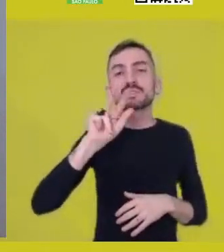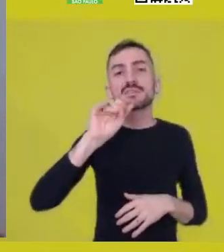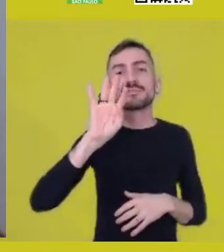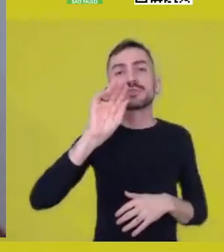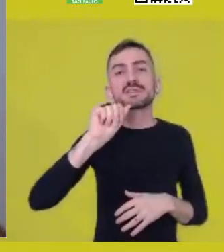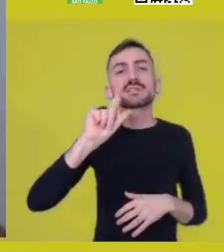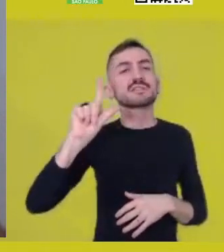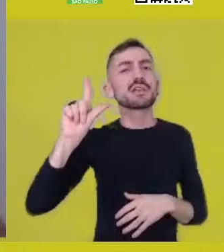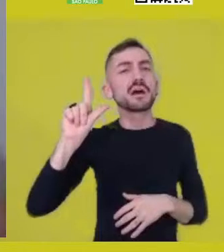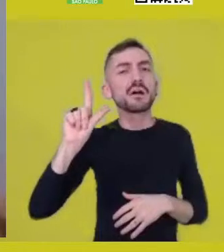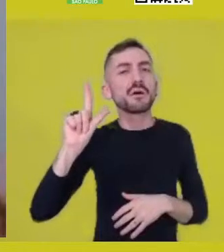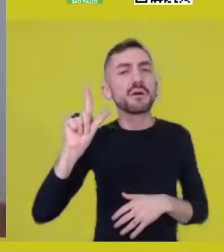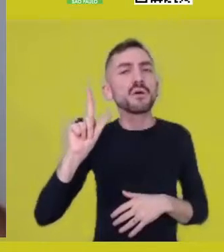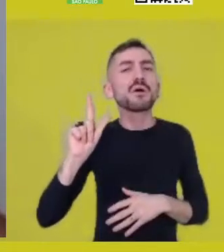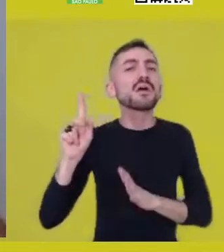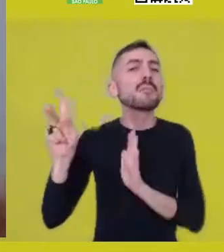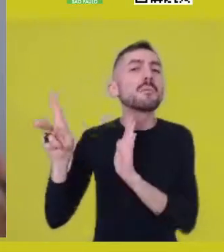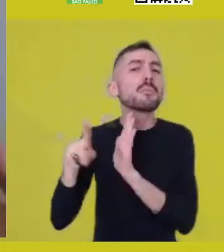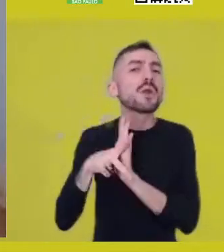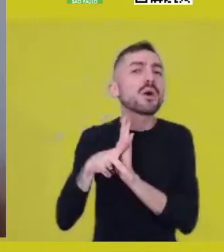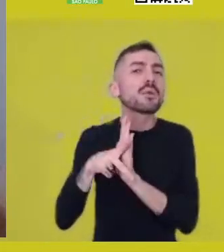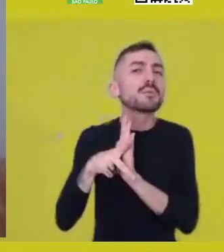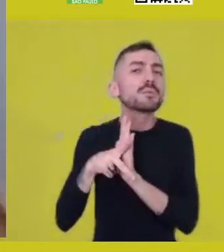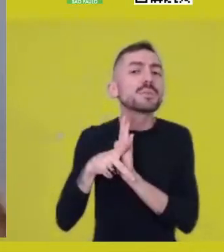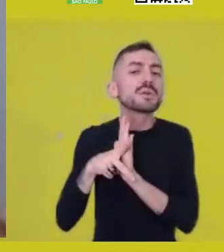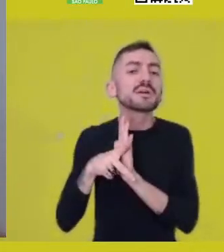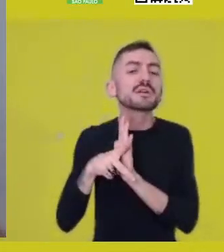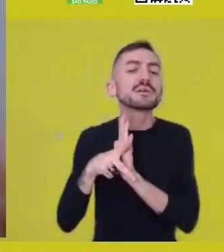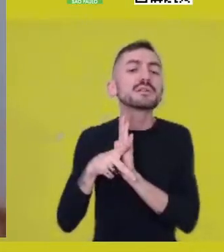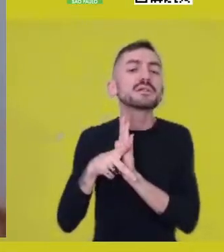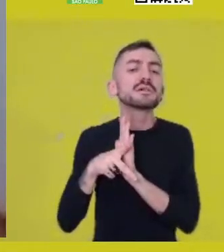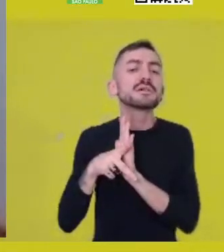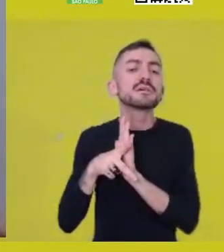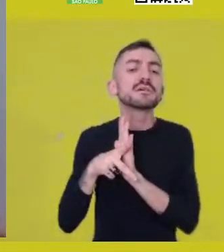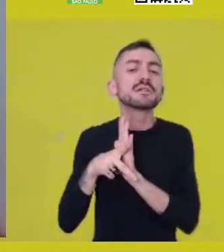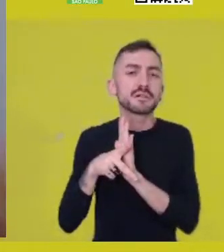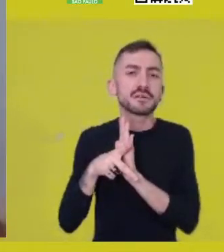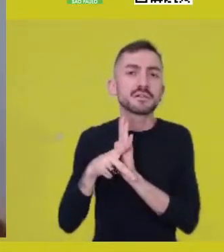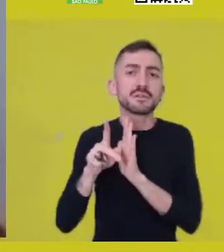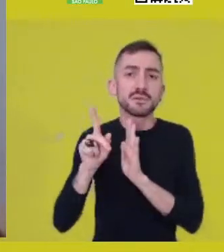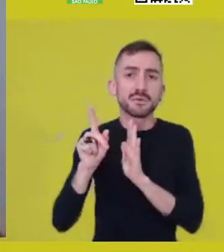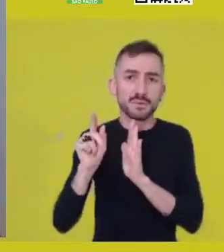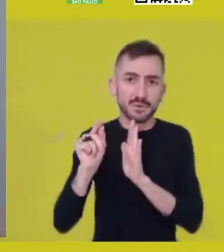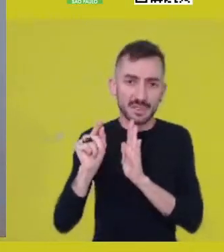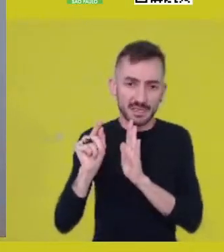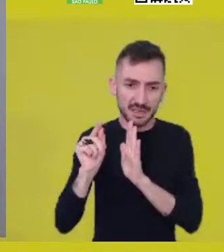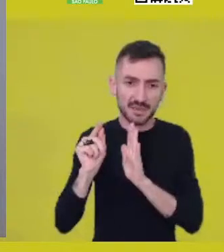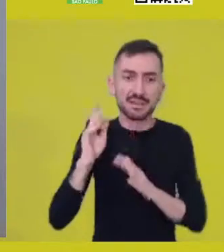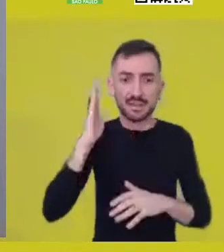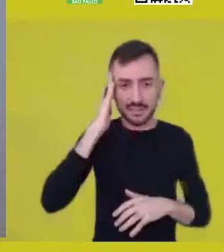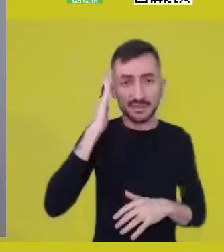I mean, with that, in the center of the wheel of existence of the Baluba